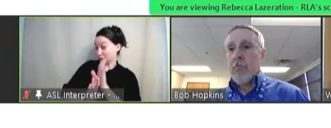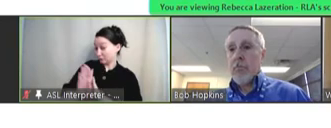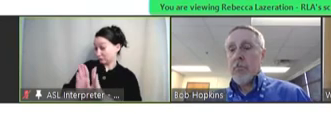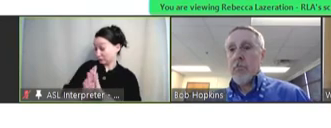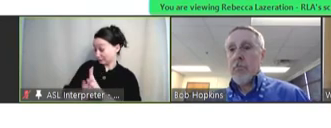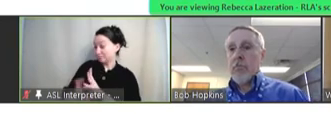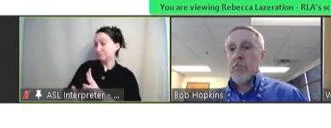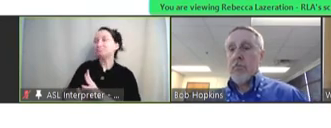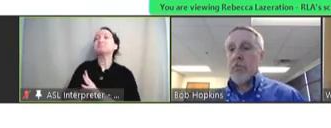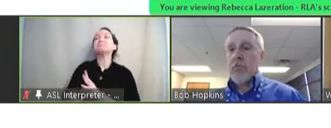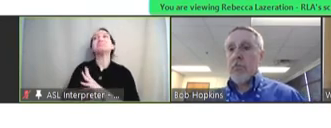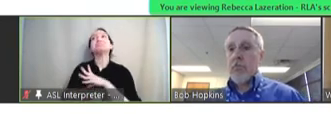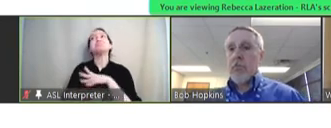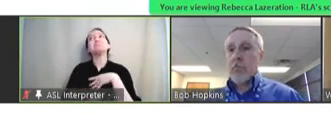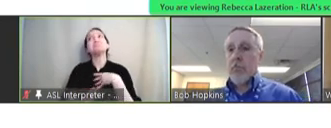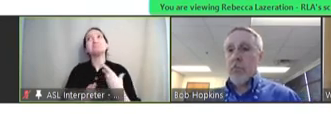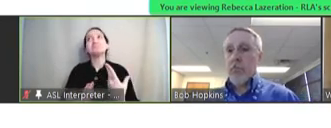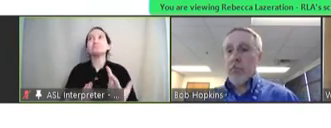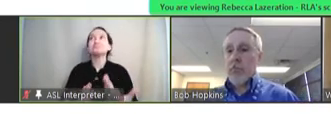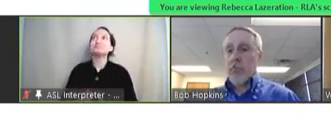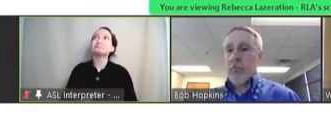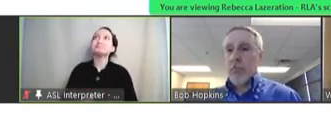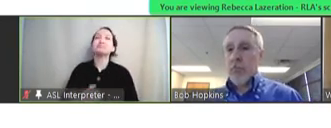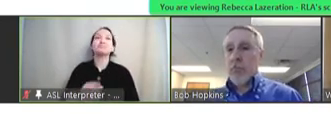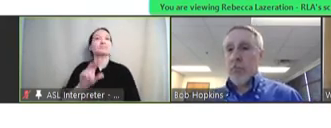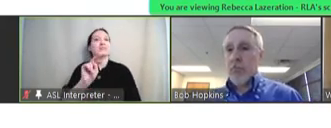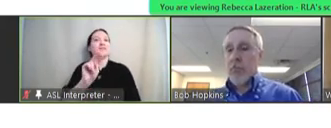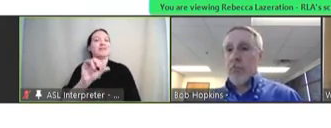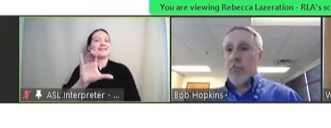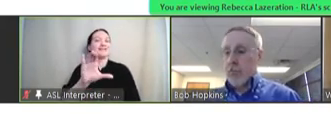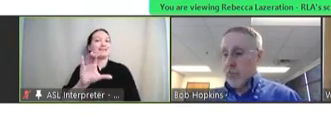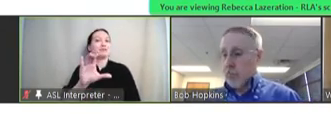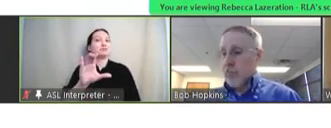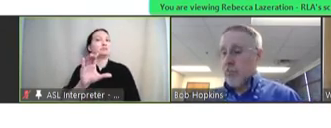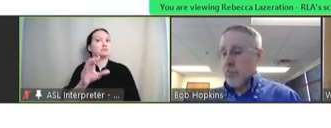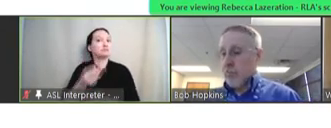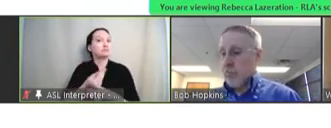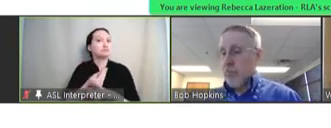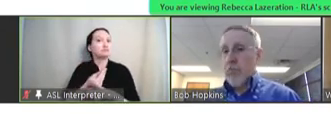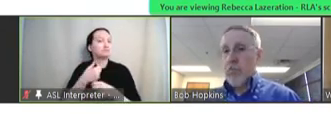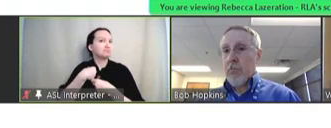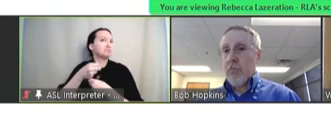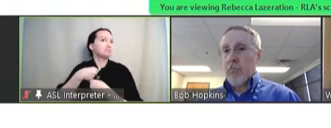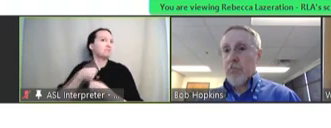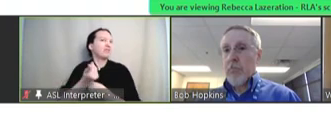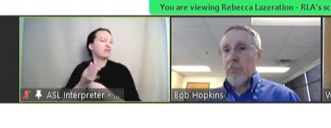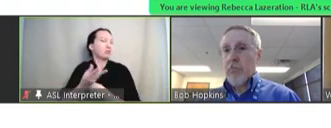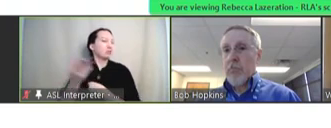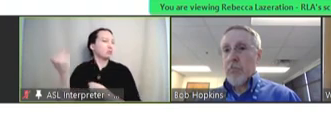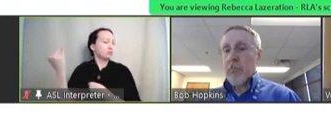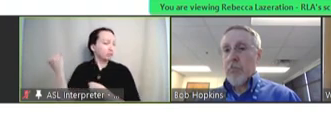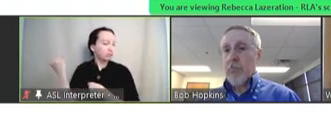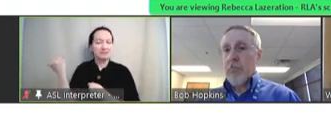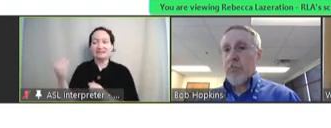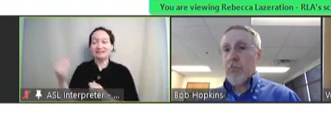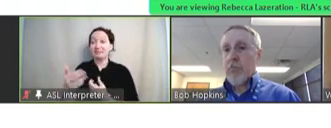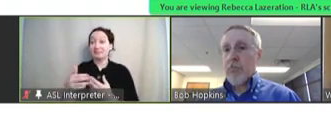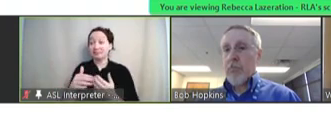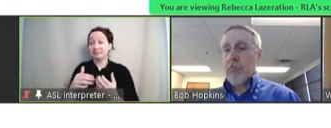I think NVAC has made a number of things in the past. I'm not sure how effective that is,